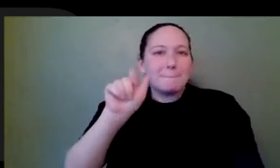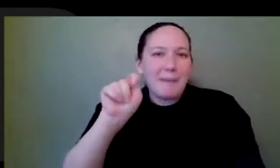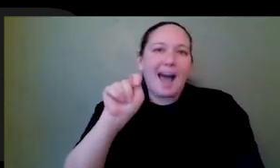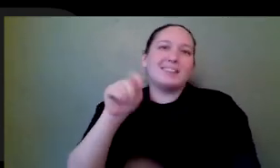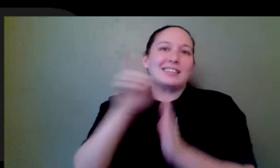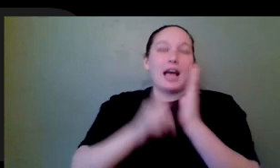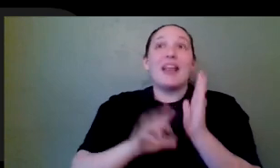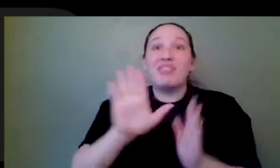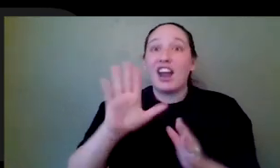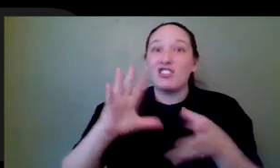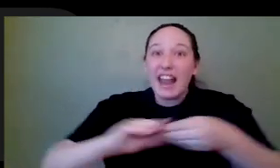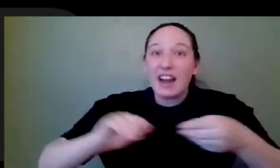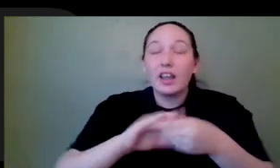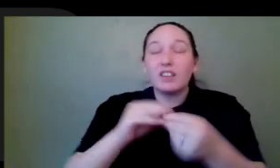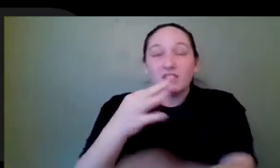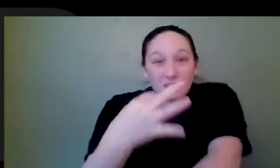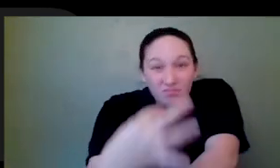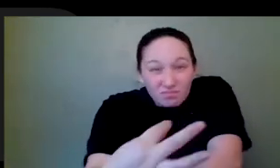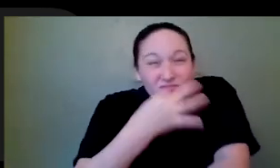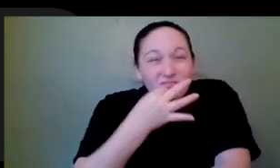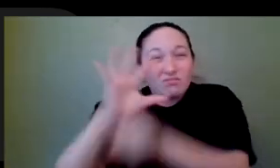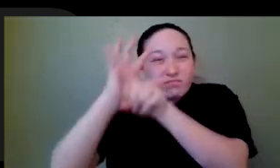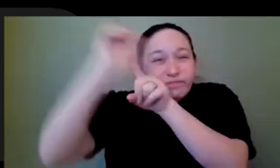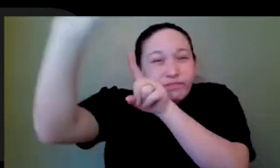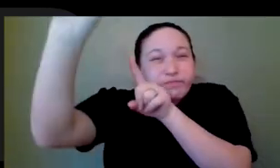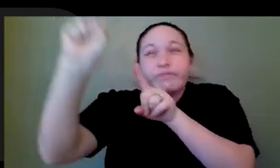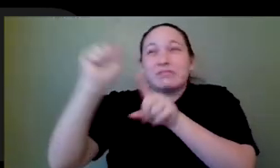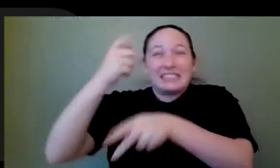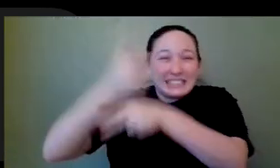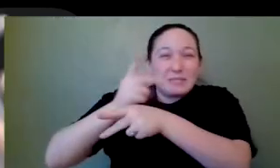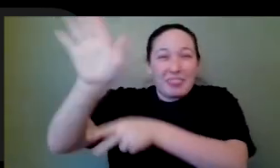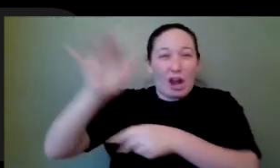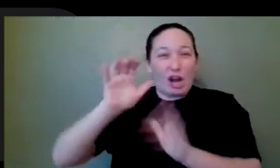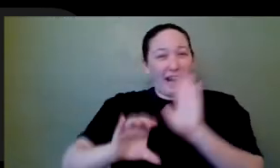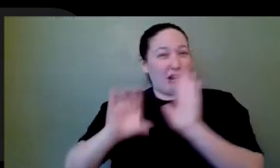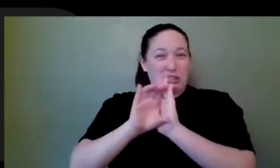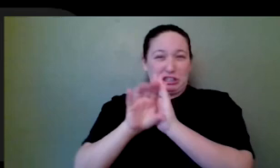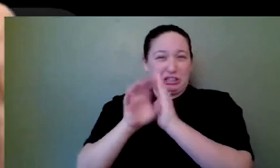Because I feel like different companies have. There are two or three things that they're just excellent at and obviously they prioritize and